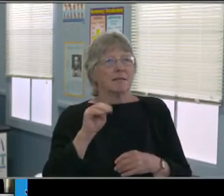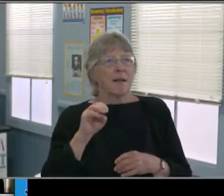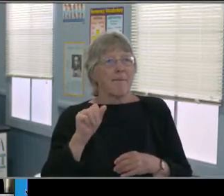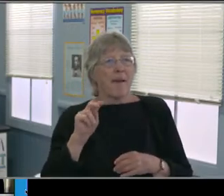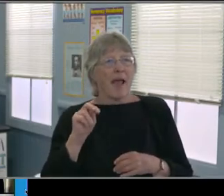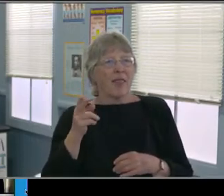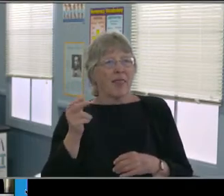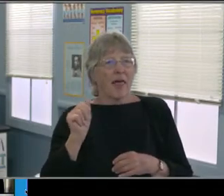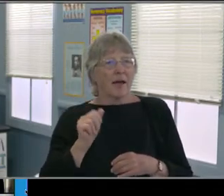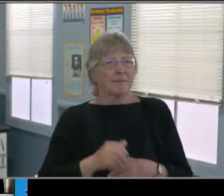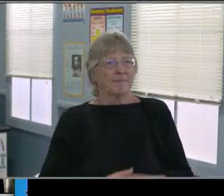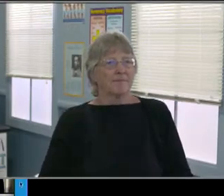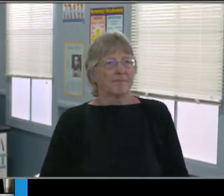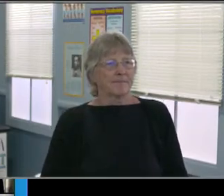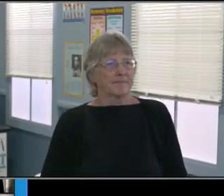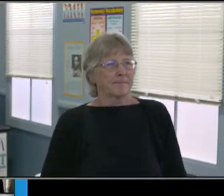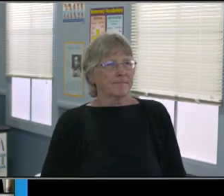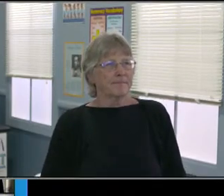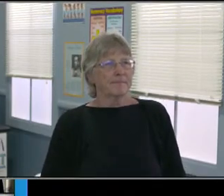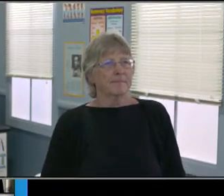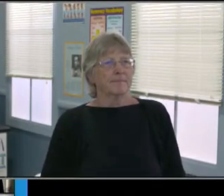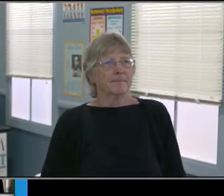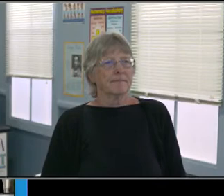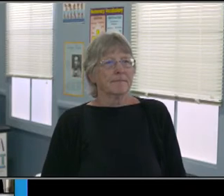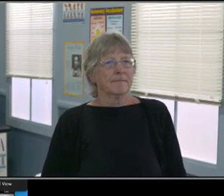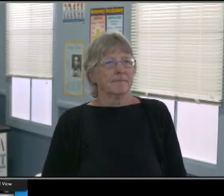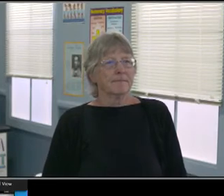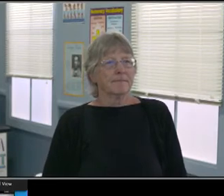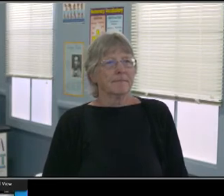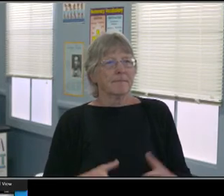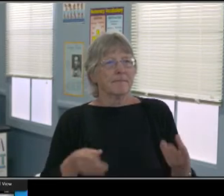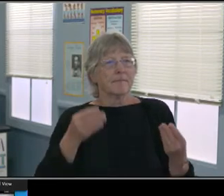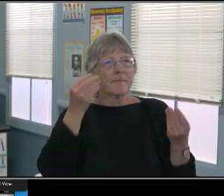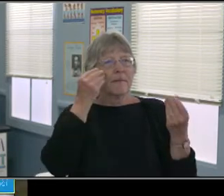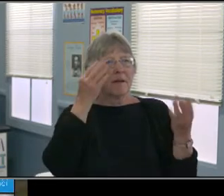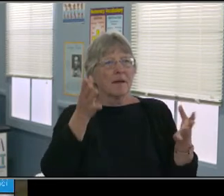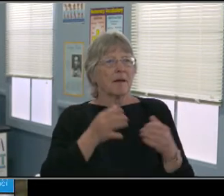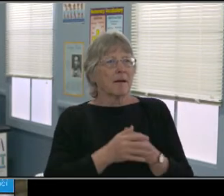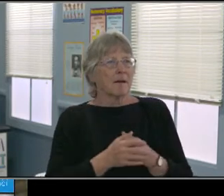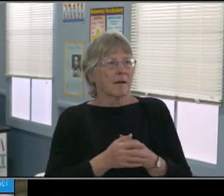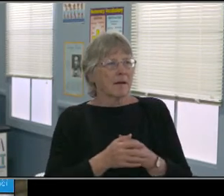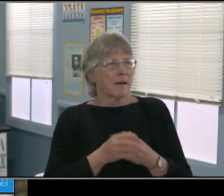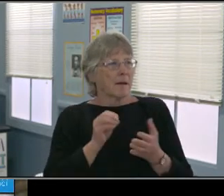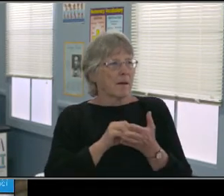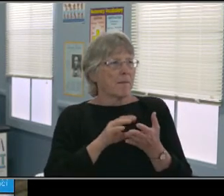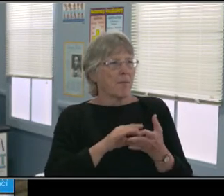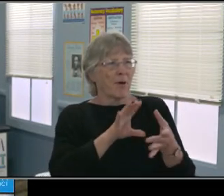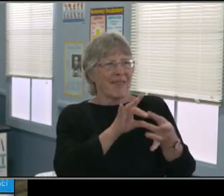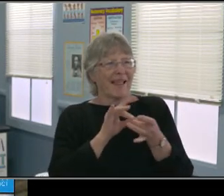And then we all had different things that we contributed to. And I think it's just so relevant to address this